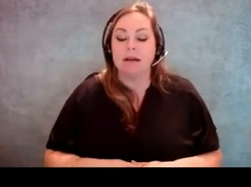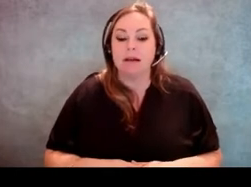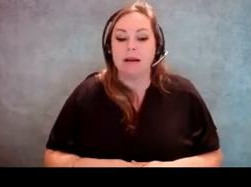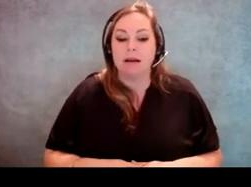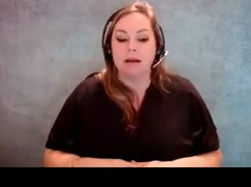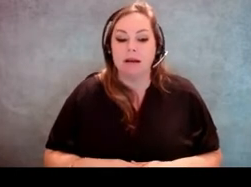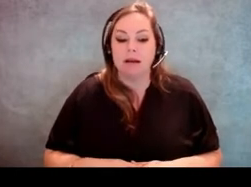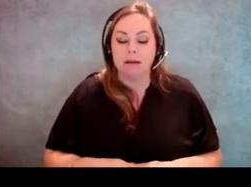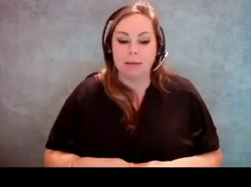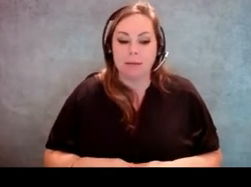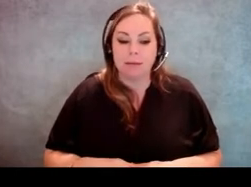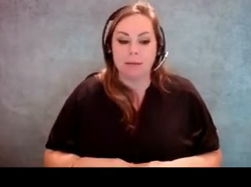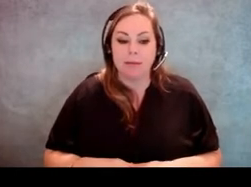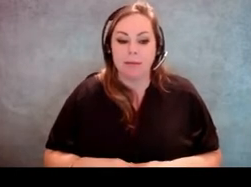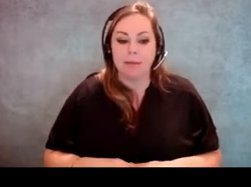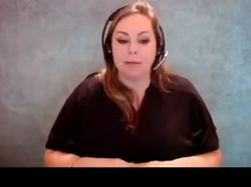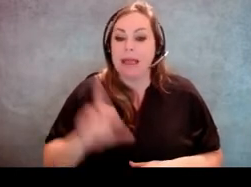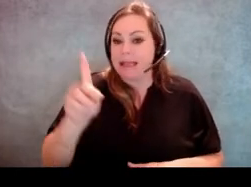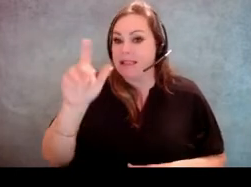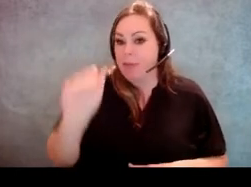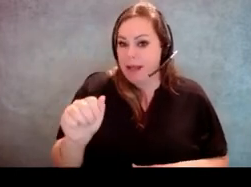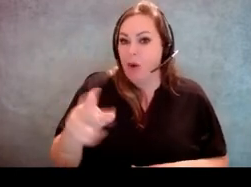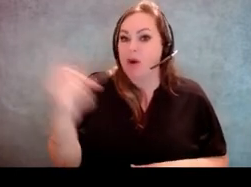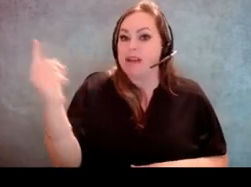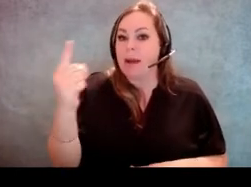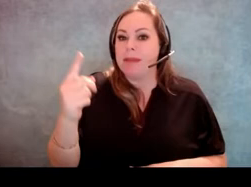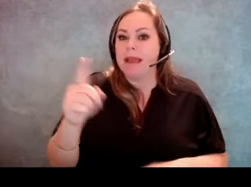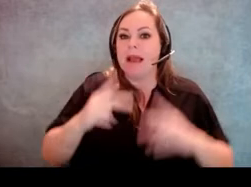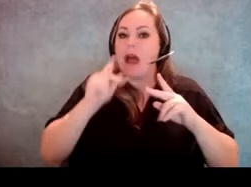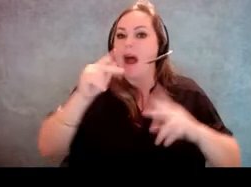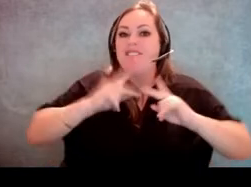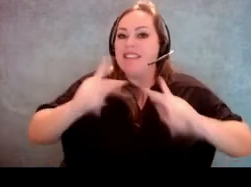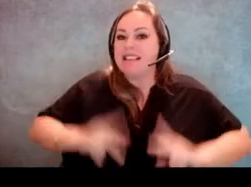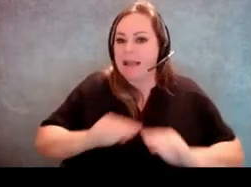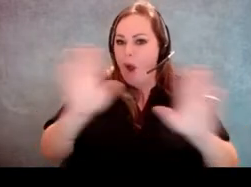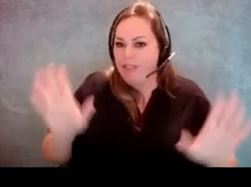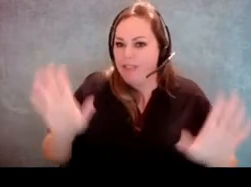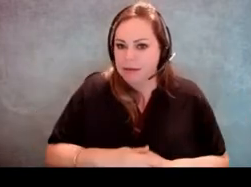a disability or something that is not physically obvious to another person.